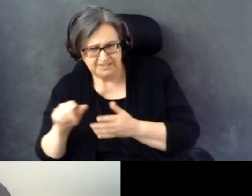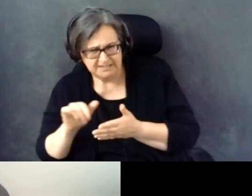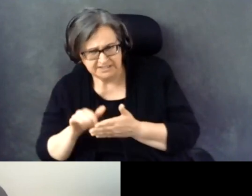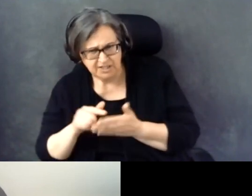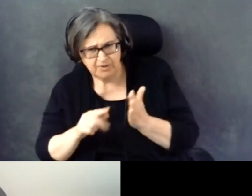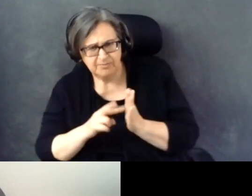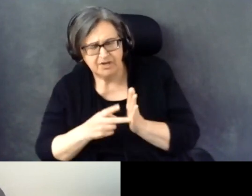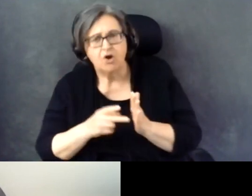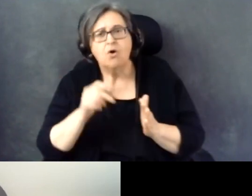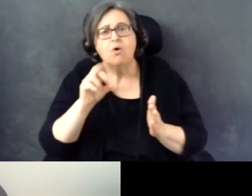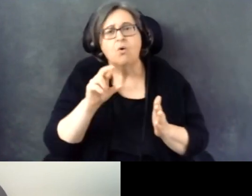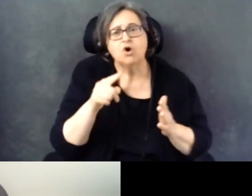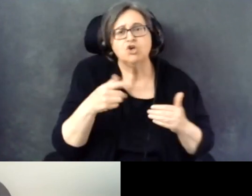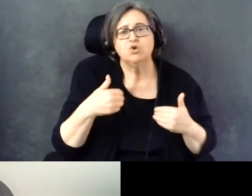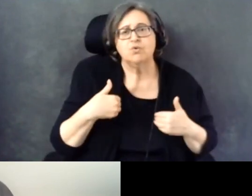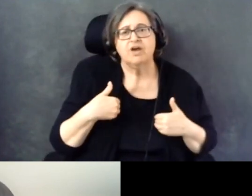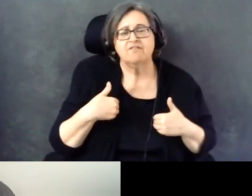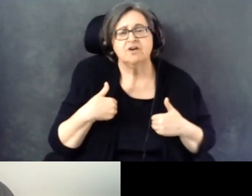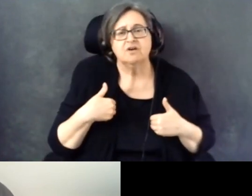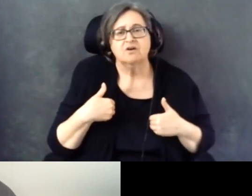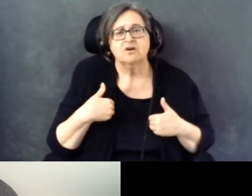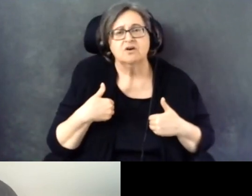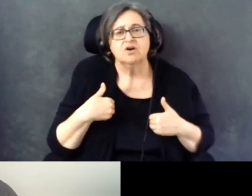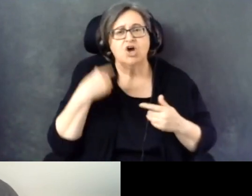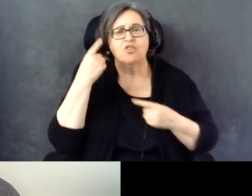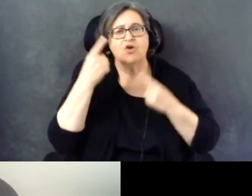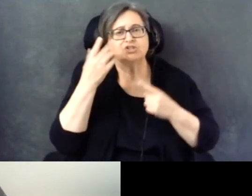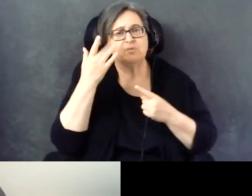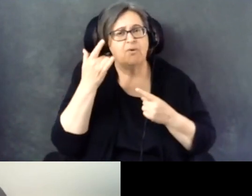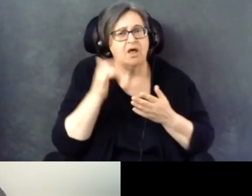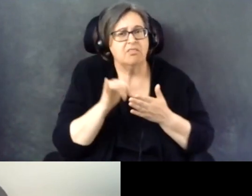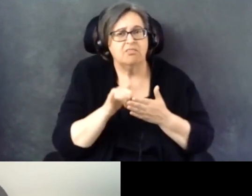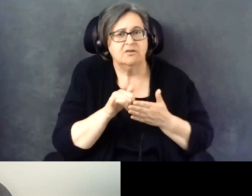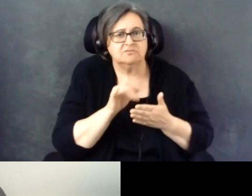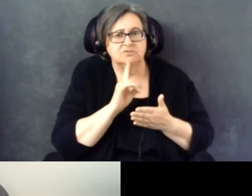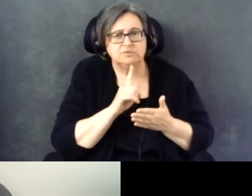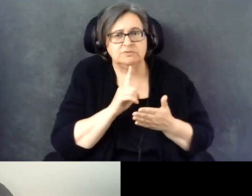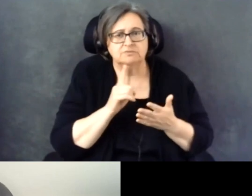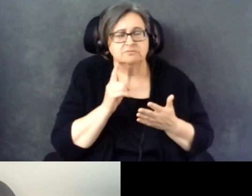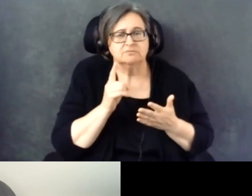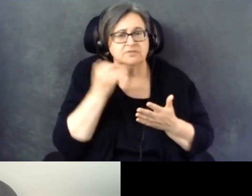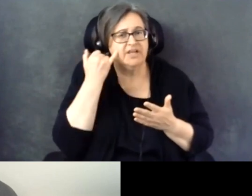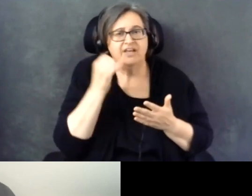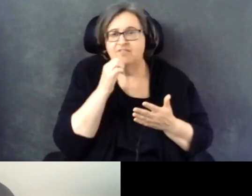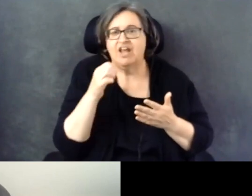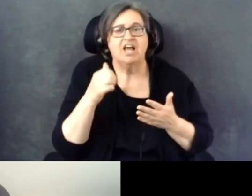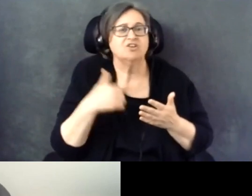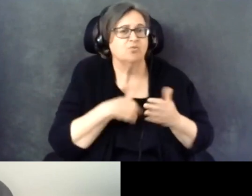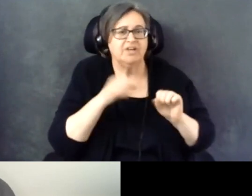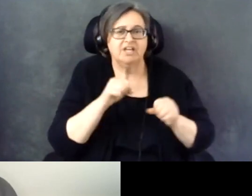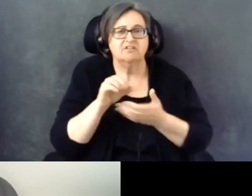Or if you have thoughts on why that is? If you don't, we can flag the question and make sure to answer it after.